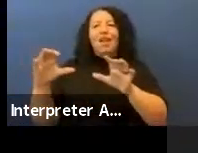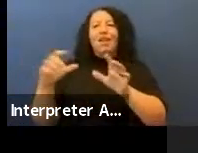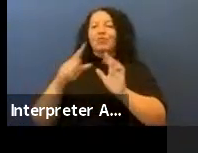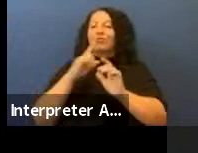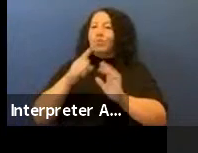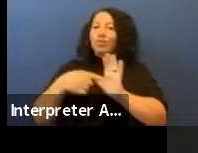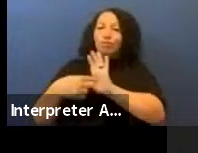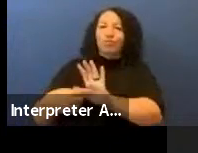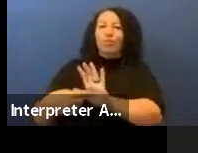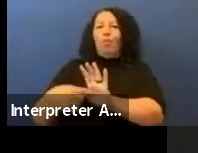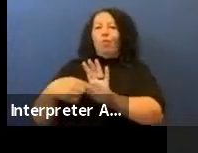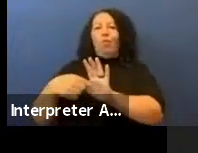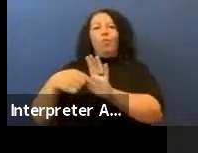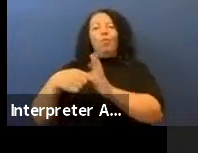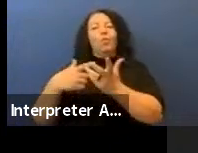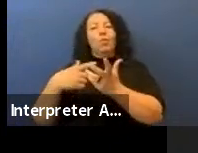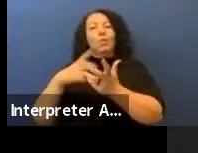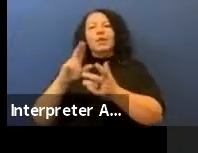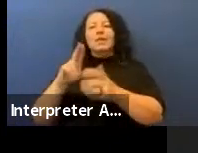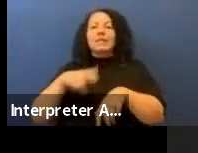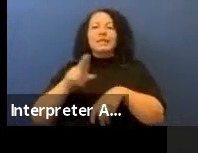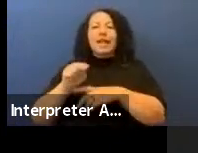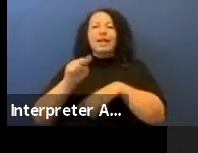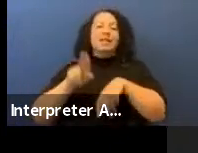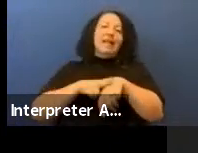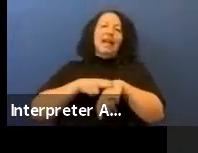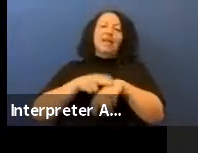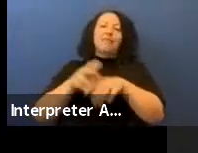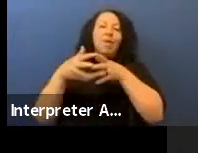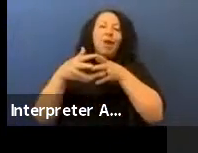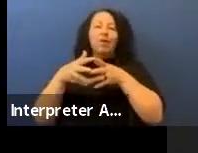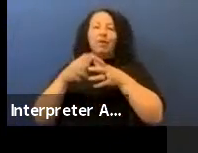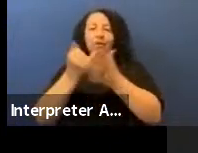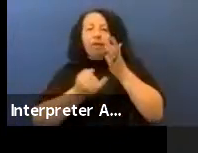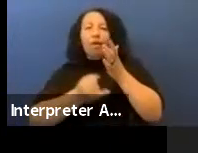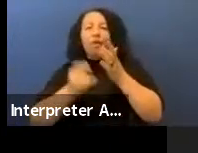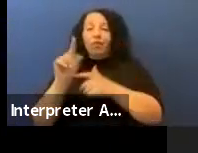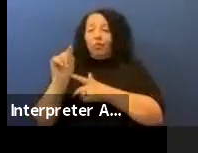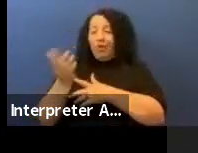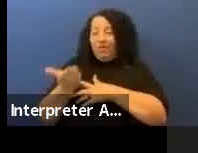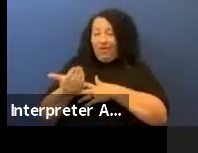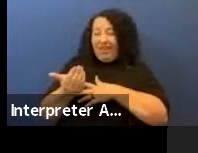And for that, 2015 was very late but at the same time